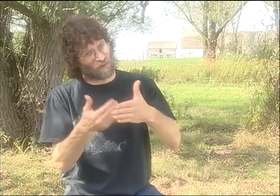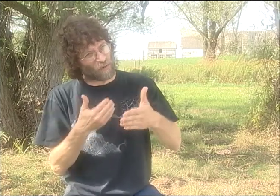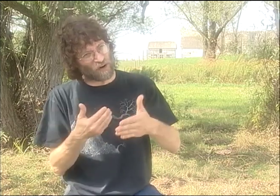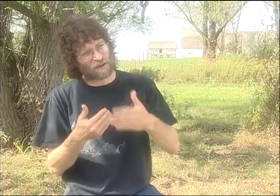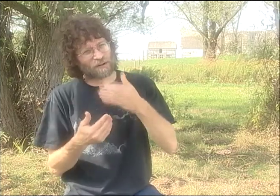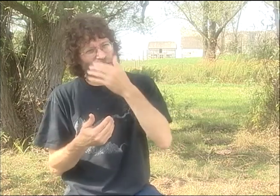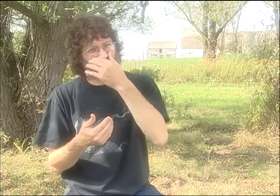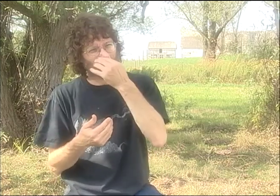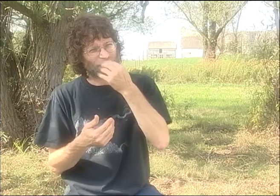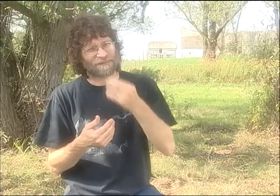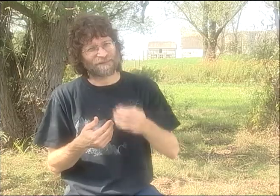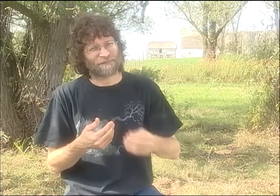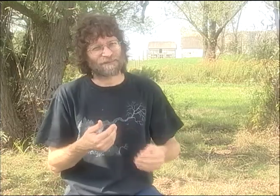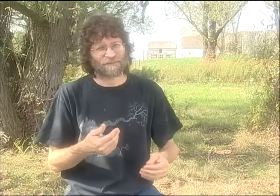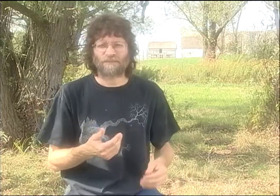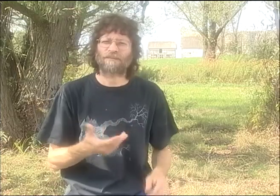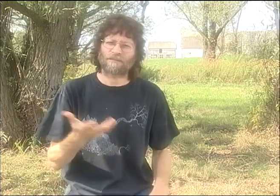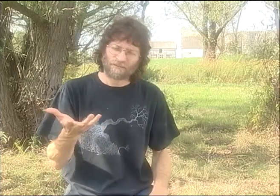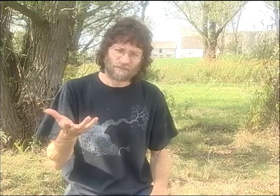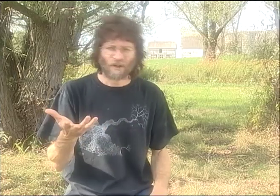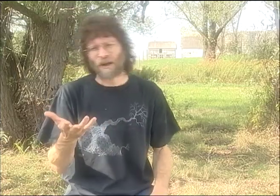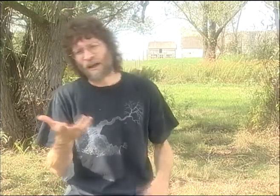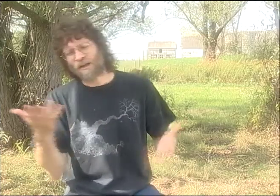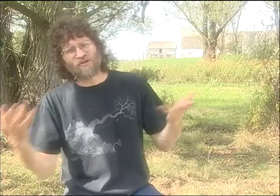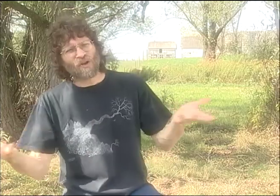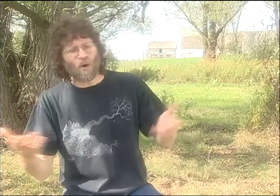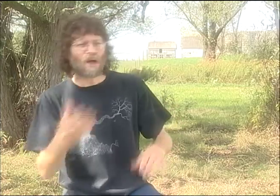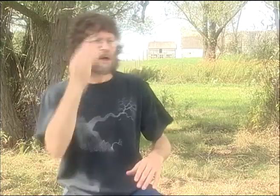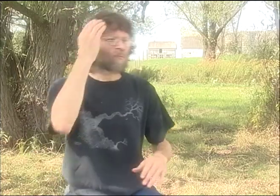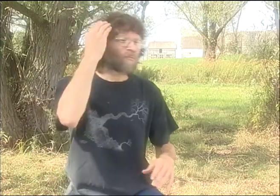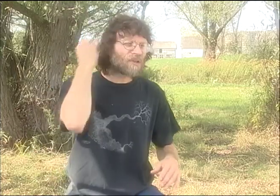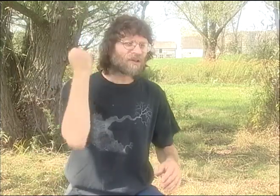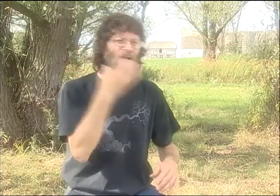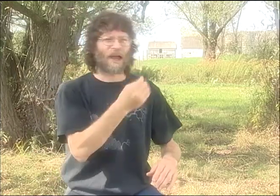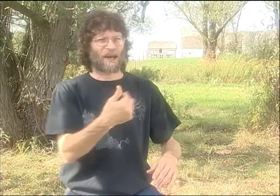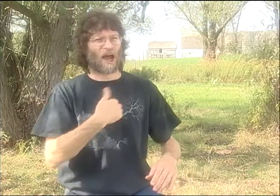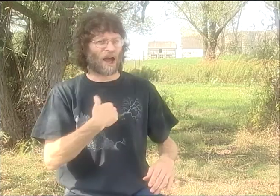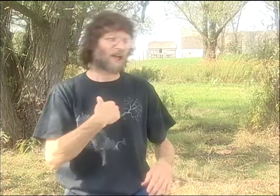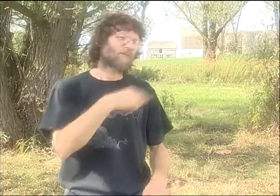THE DEAF POETRY CONFERENCE. LET'S SEE, WAS "BRIDGE OF" BEFORE THAT OR AFTER THAT?